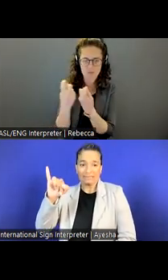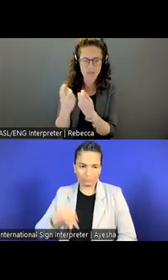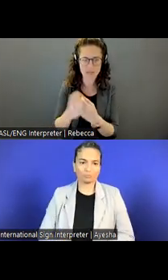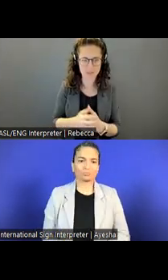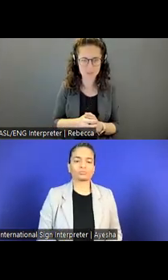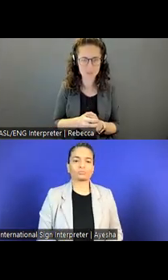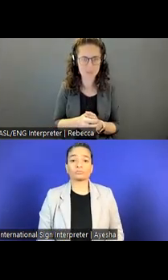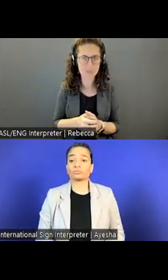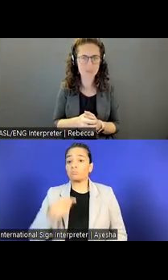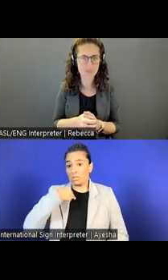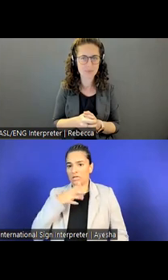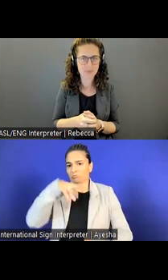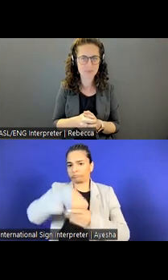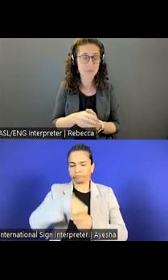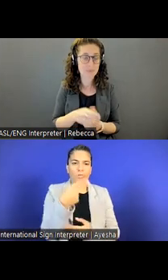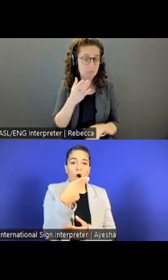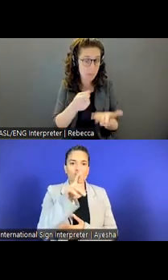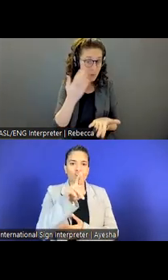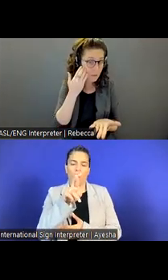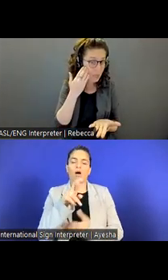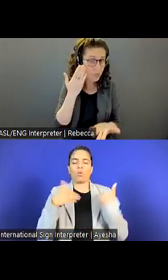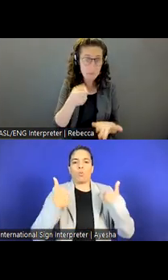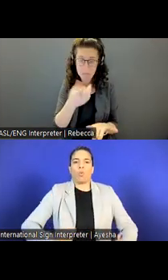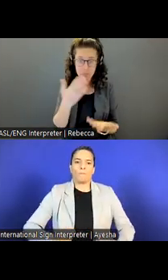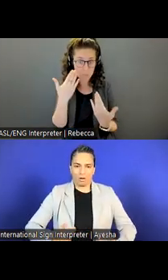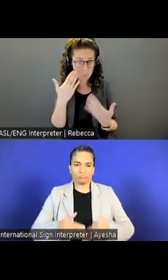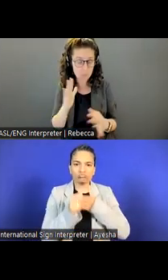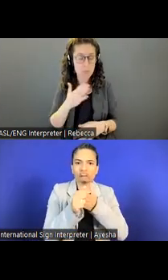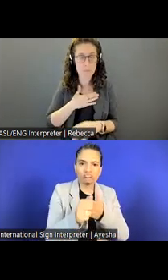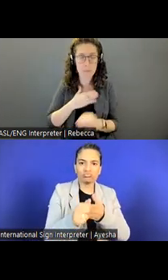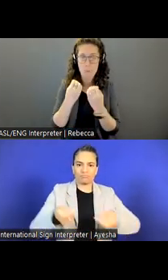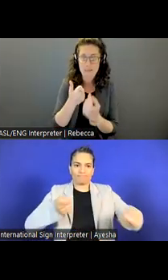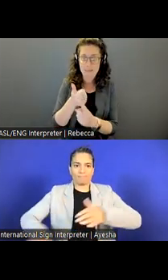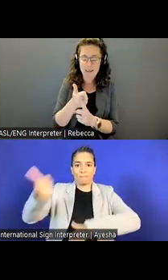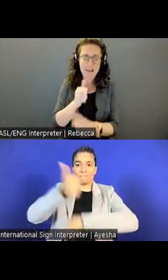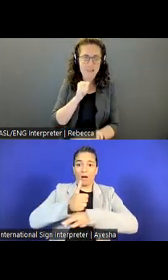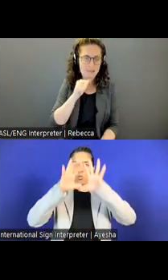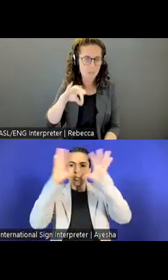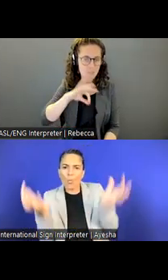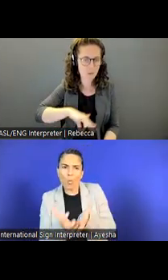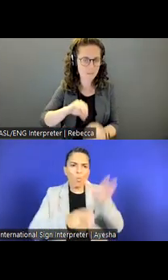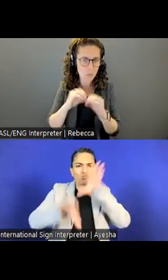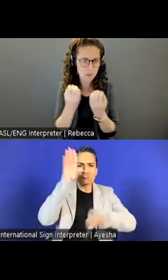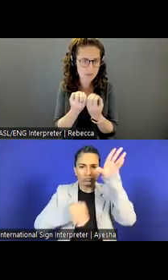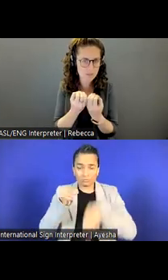For those who may be familiar or not, World Learning is a nonprofit based out of Washington,